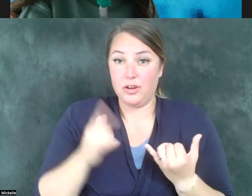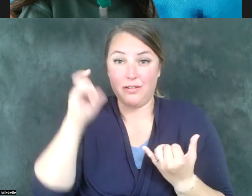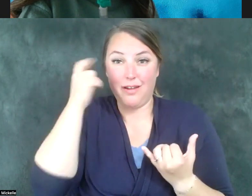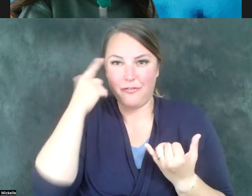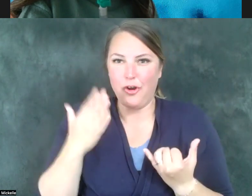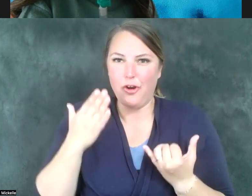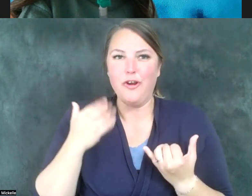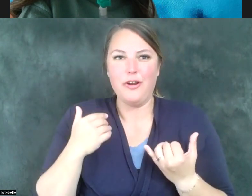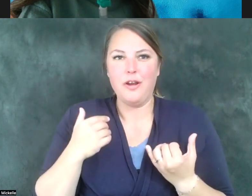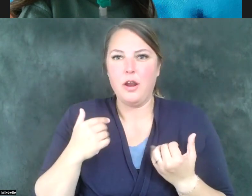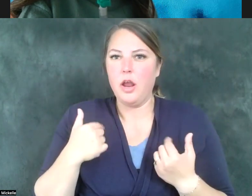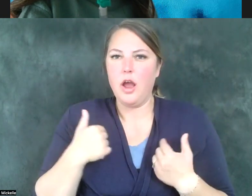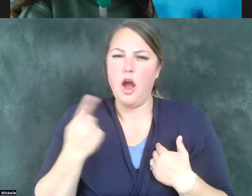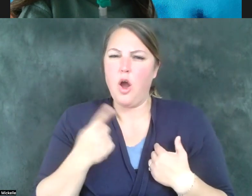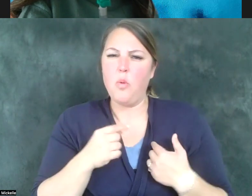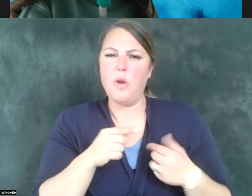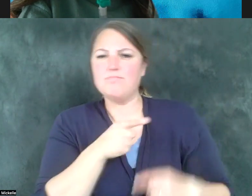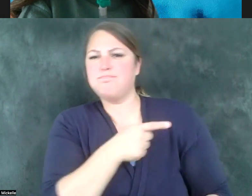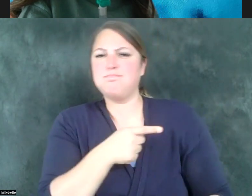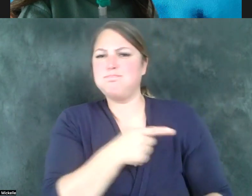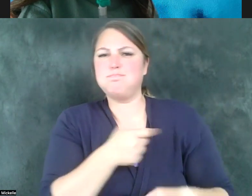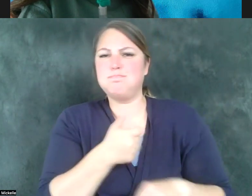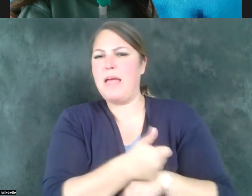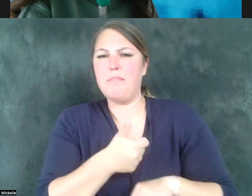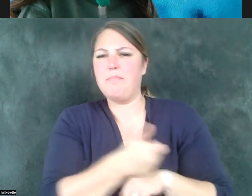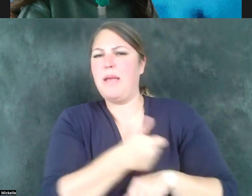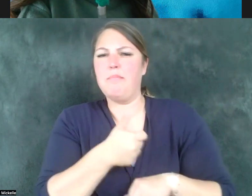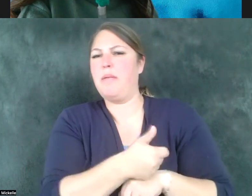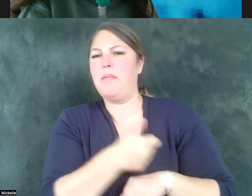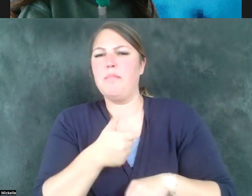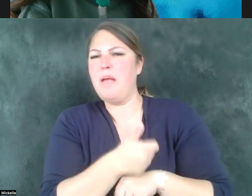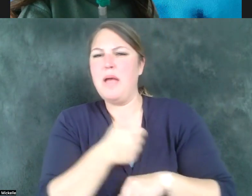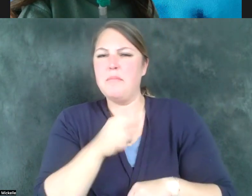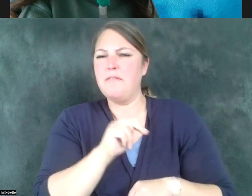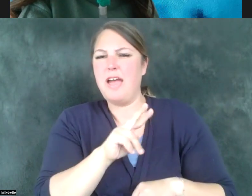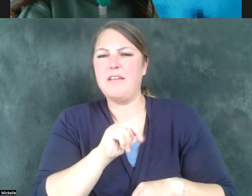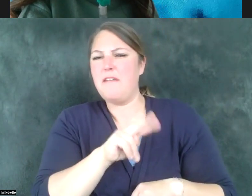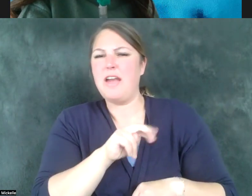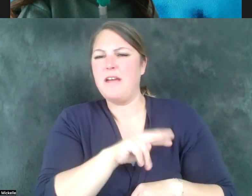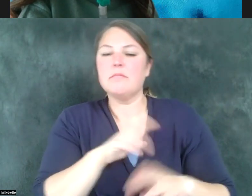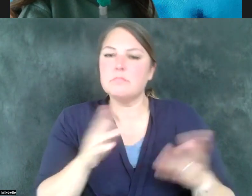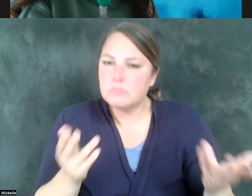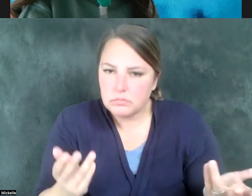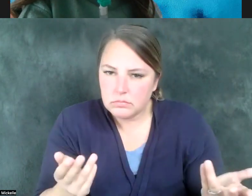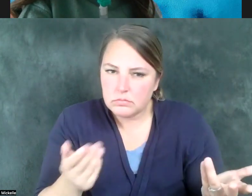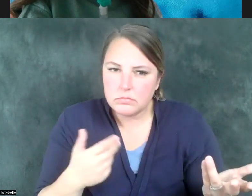west and everybody knows who I'm talking about. I don't care whether it's a blue state or a red state. If you got a good